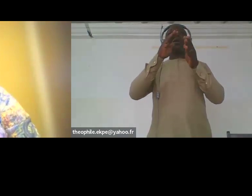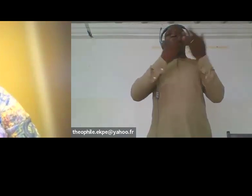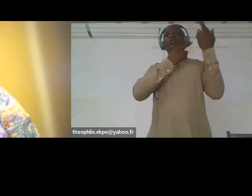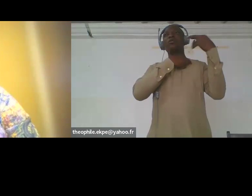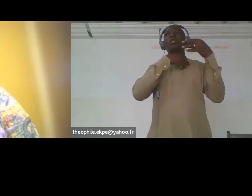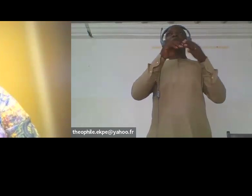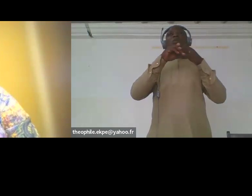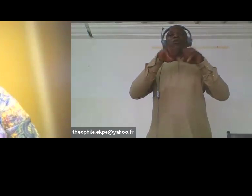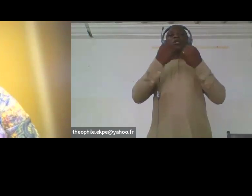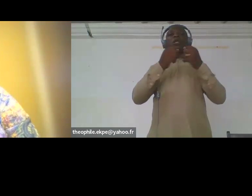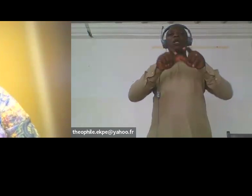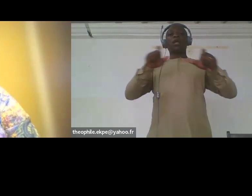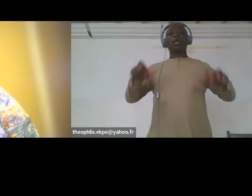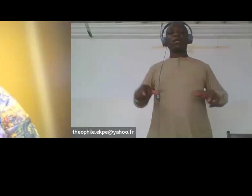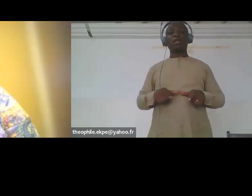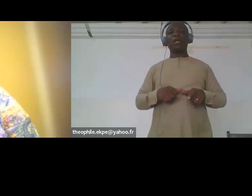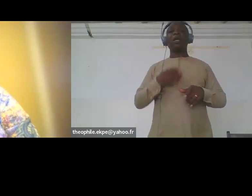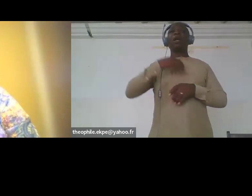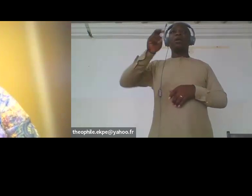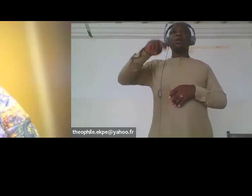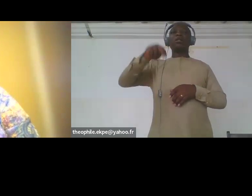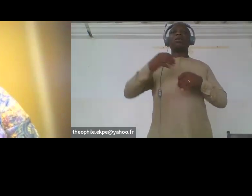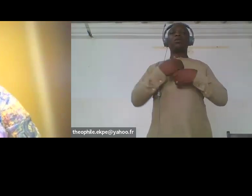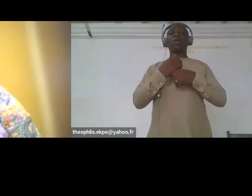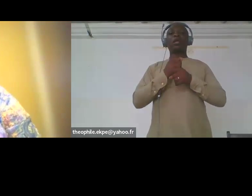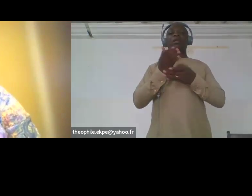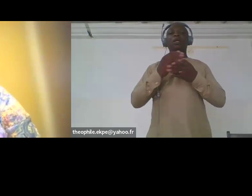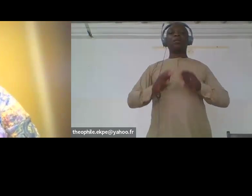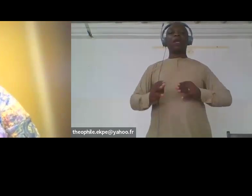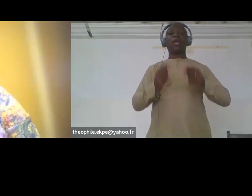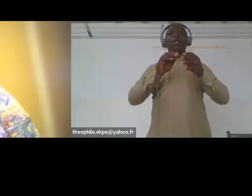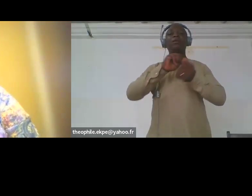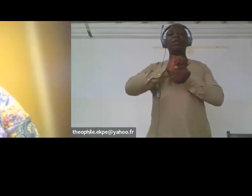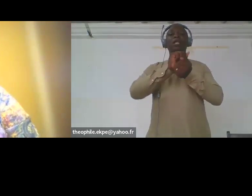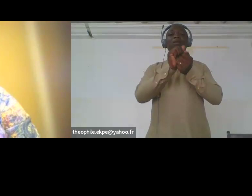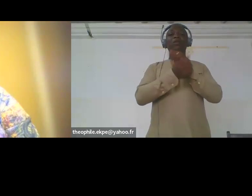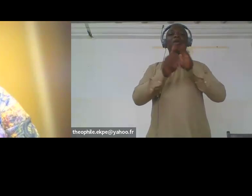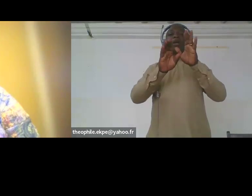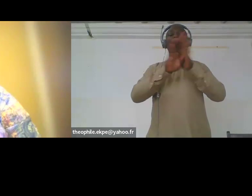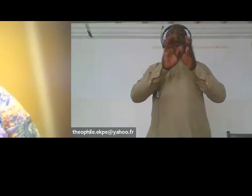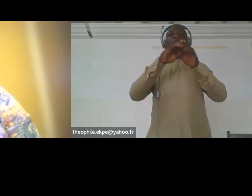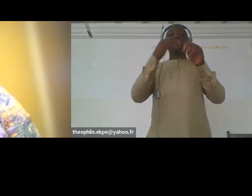to put in place coping mechanisms during crisis this made these businesses not to